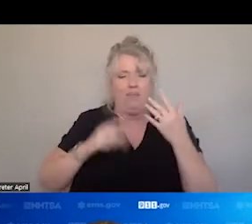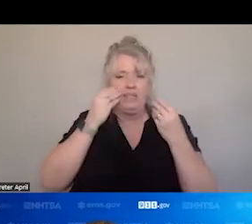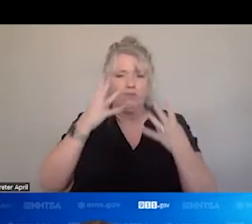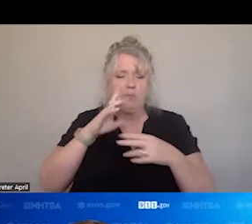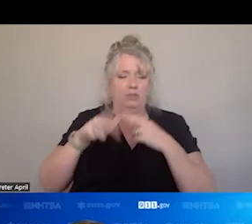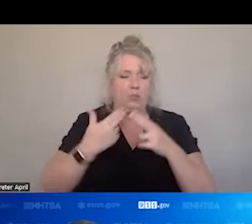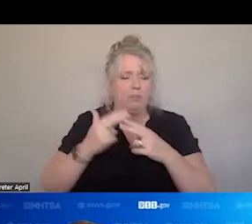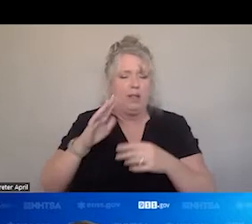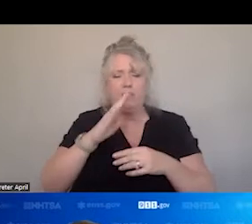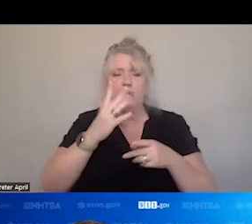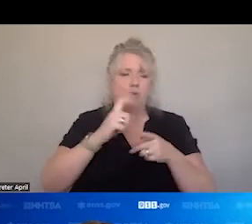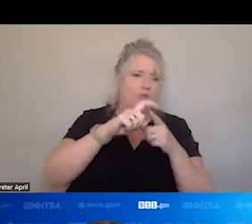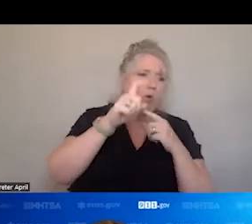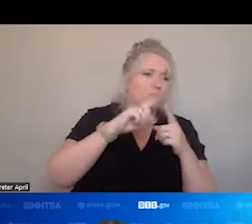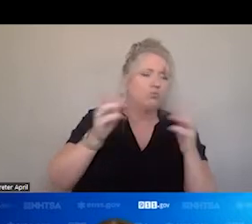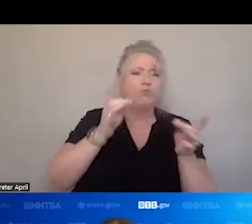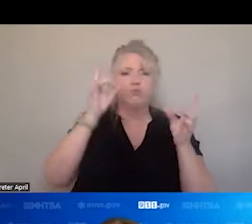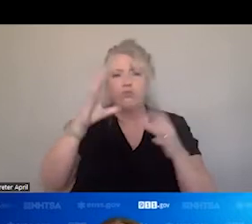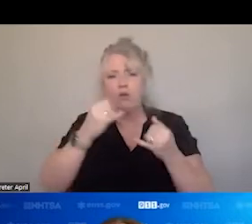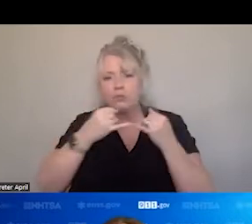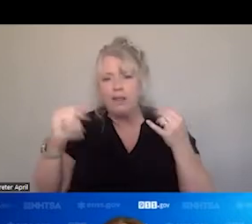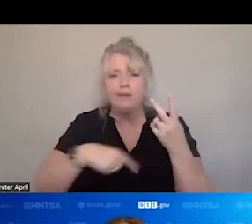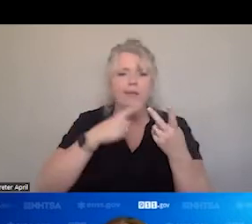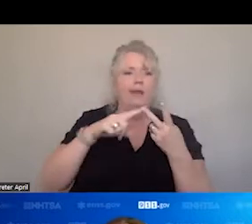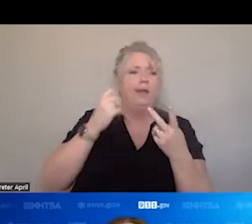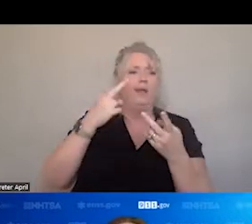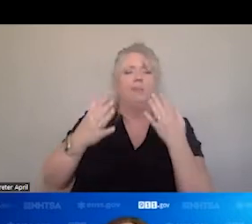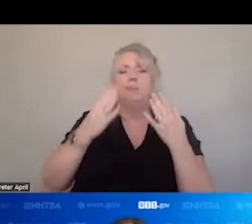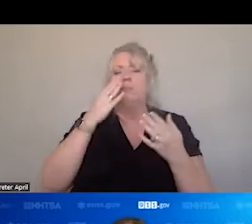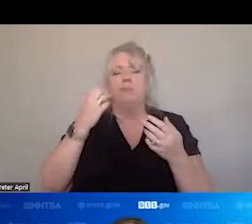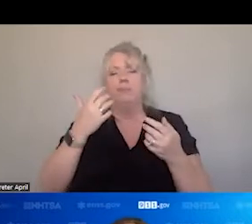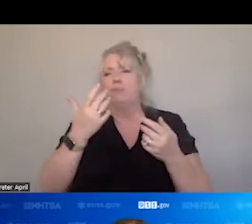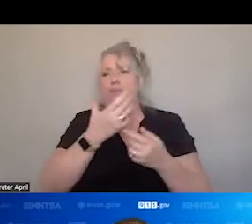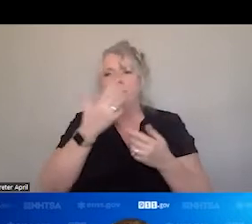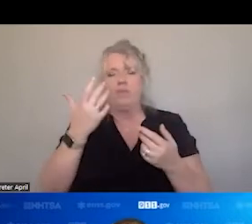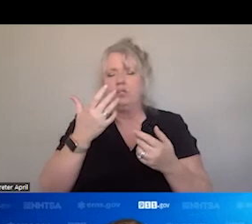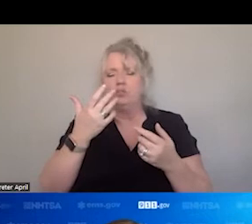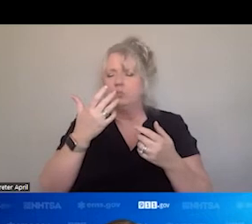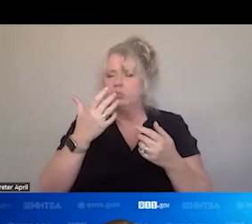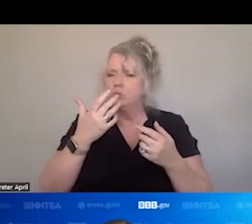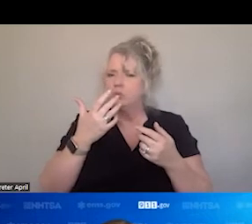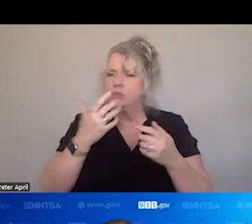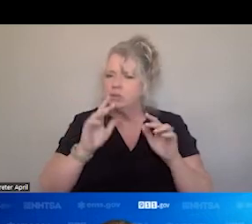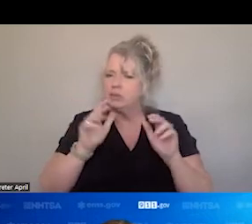A CRISIS LINE. THEIR CALLS WITH MOBILE CRISIS. SO, THERE ARE SOME CHALLENGES AND NOT HAVING THAT